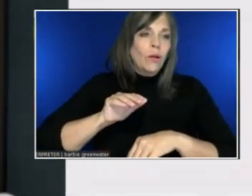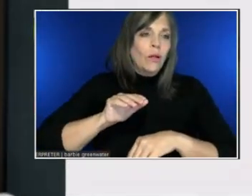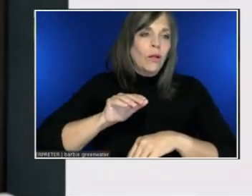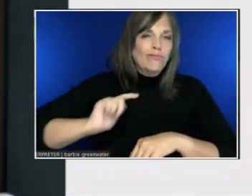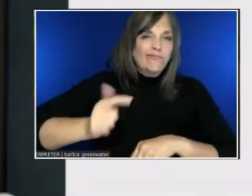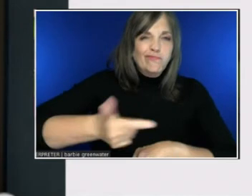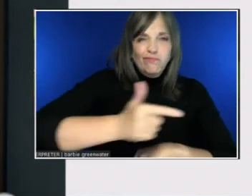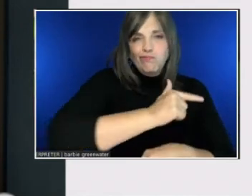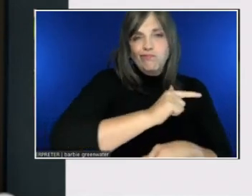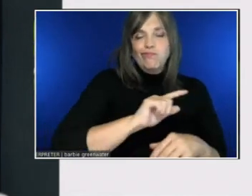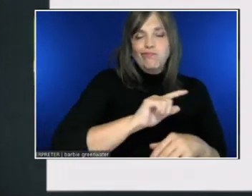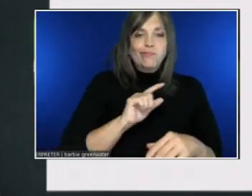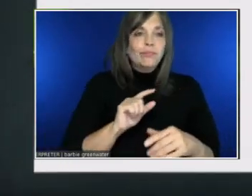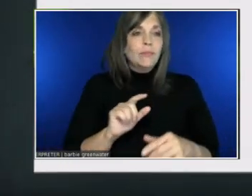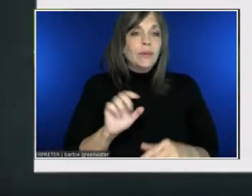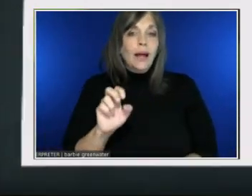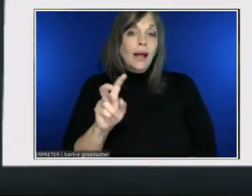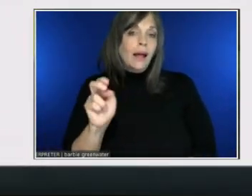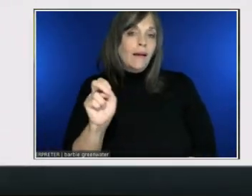So Evan, we have a question from Wendy Daniels.